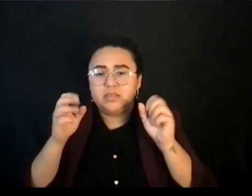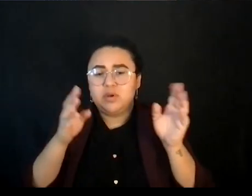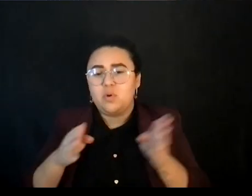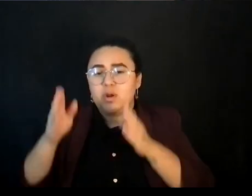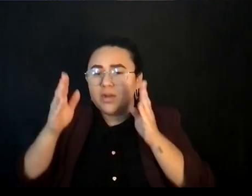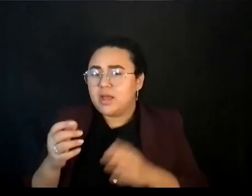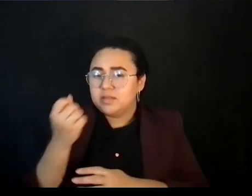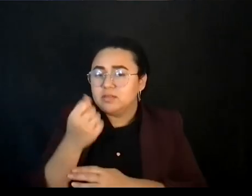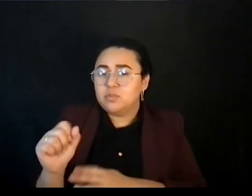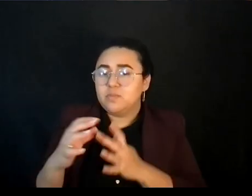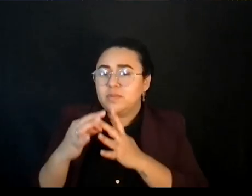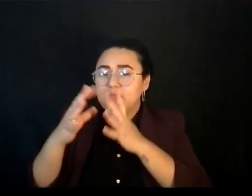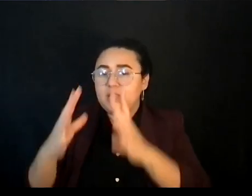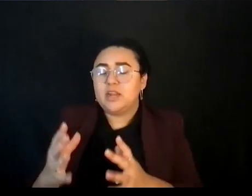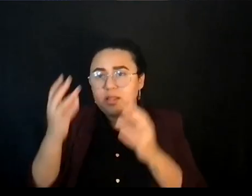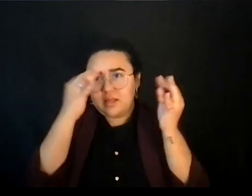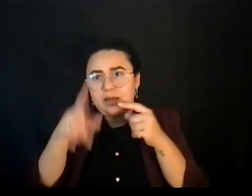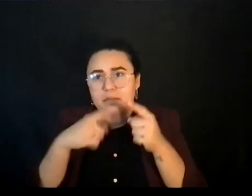alternatives and providing the reality of those.